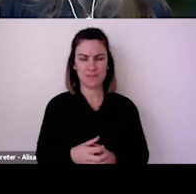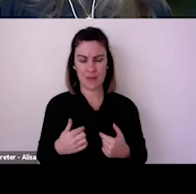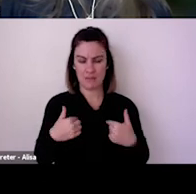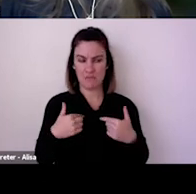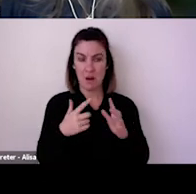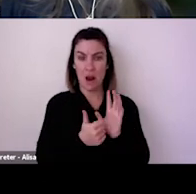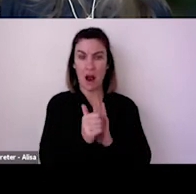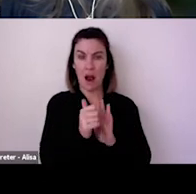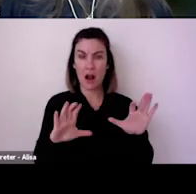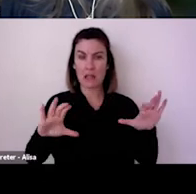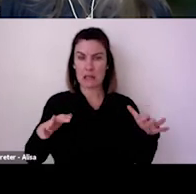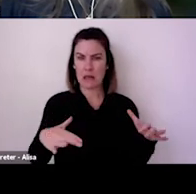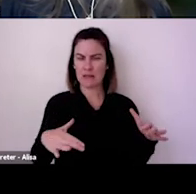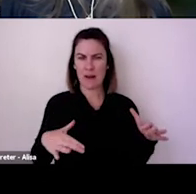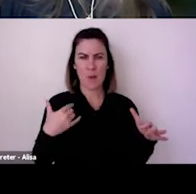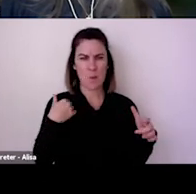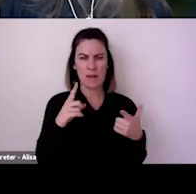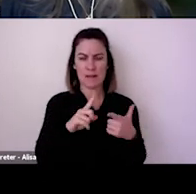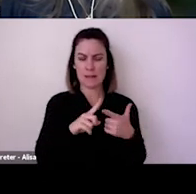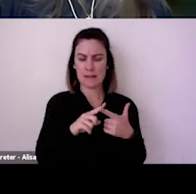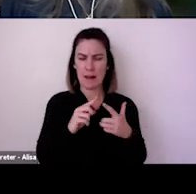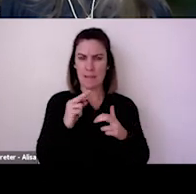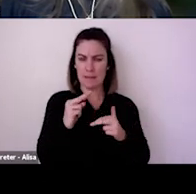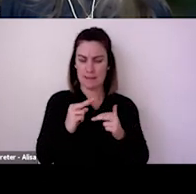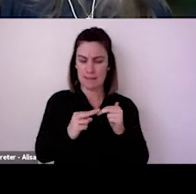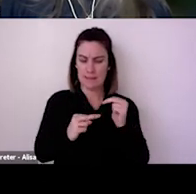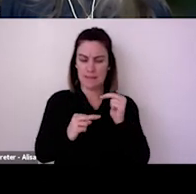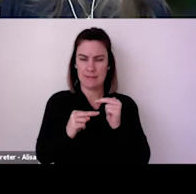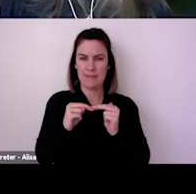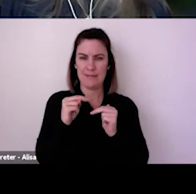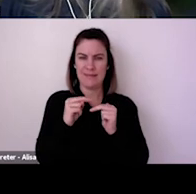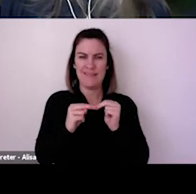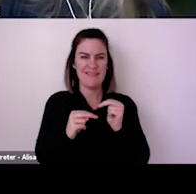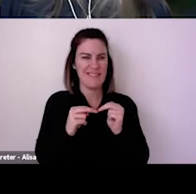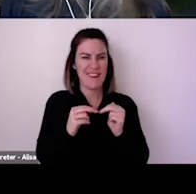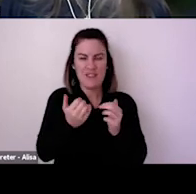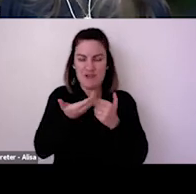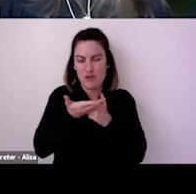around uses of block chain in creative industries, which is something that I think may or may